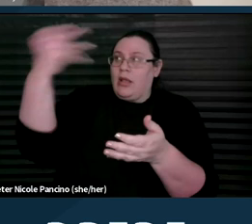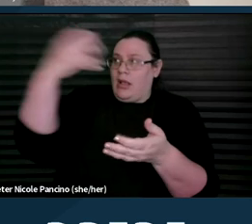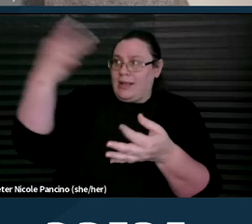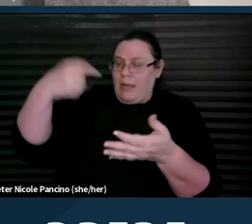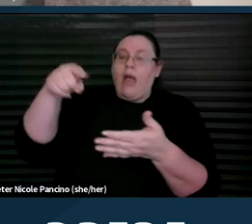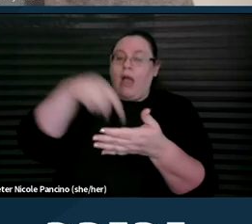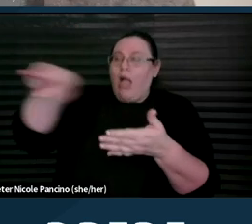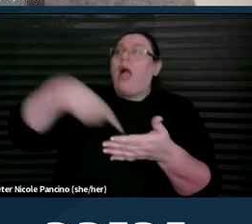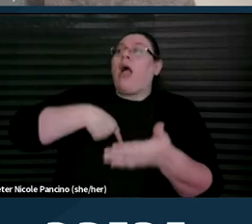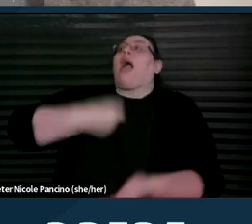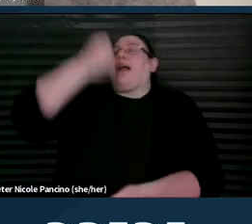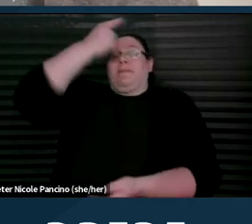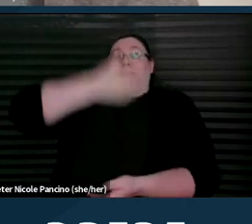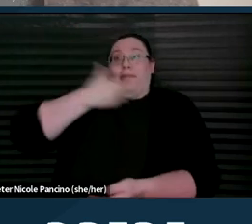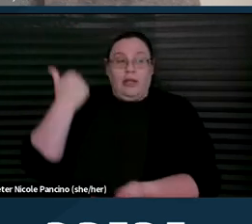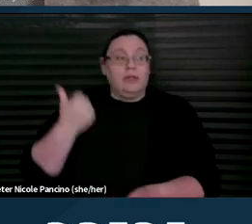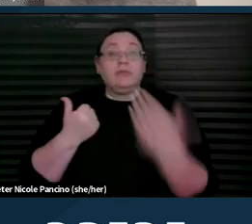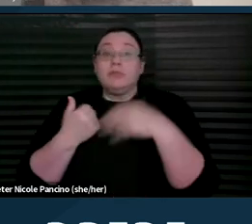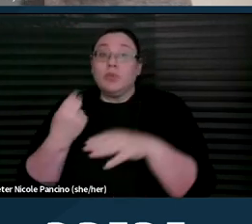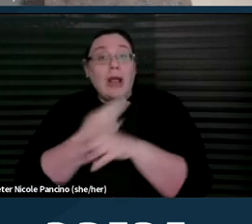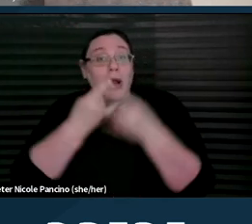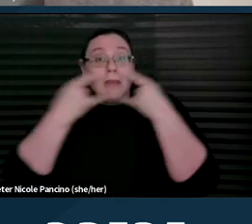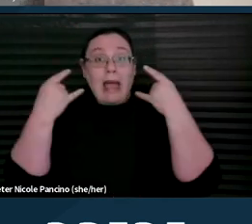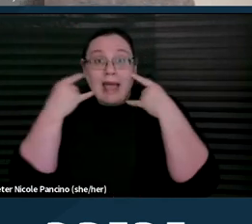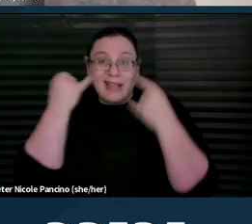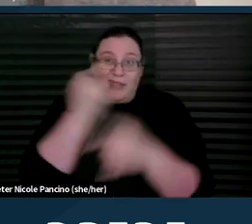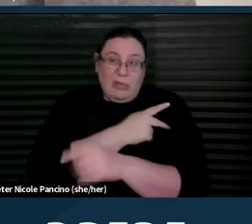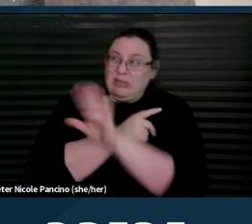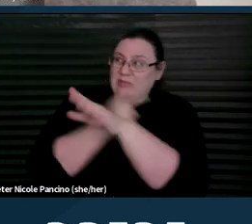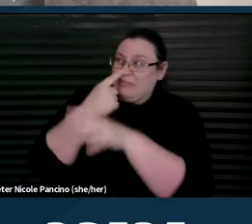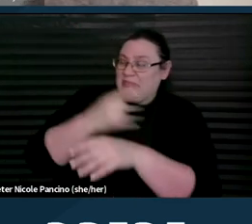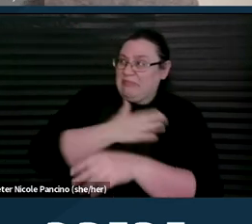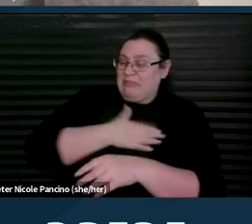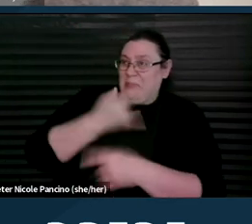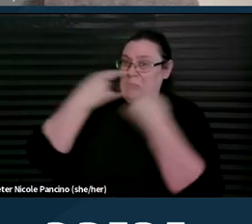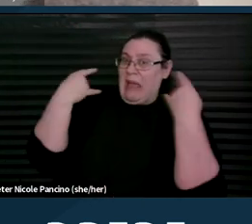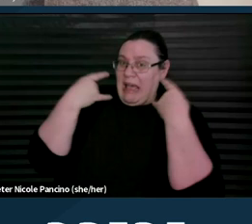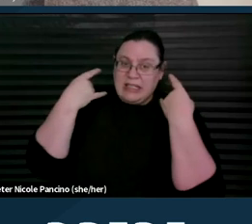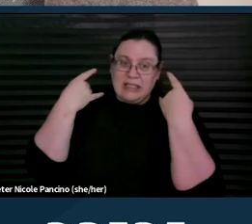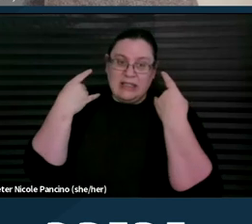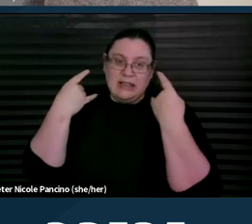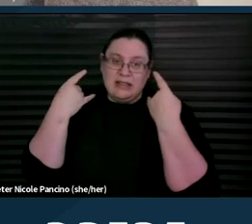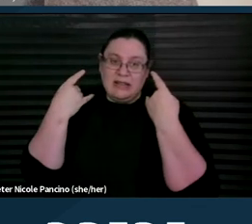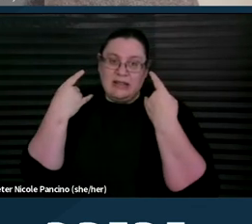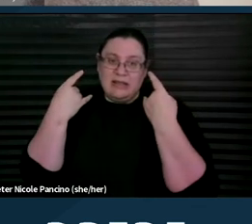Or they can also wear a mask if the patient requests one, if that's not already their basic policy.